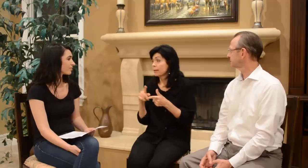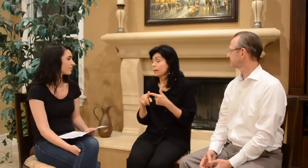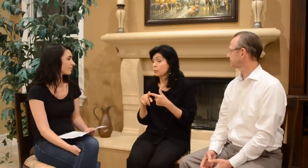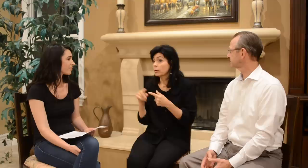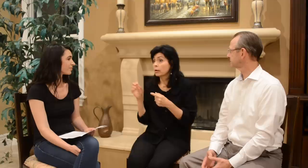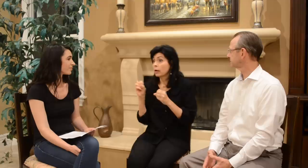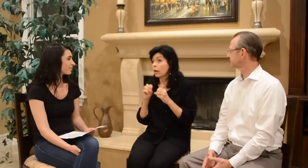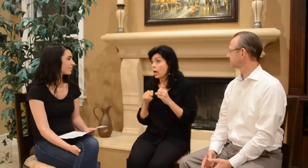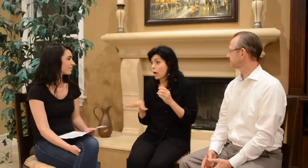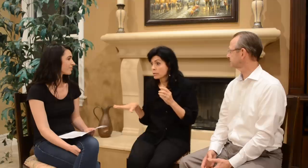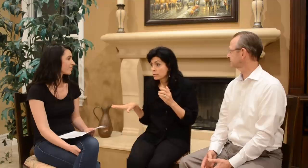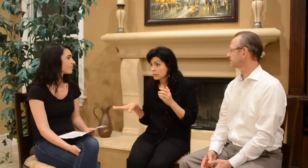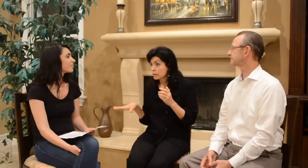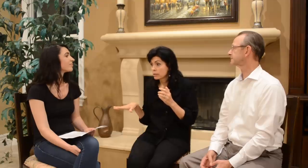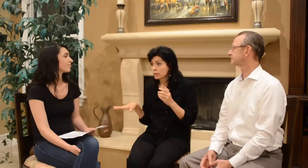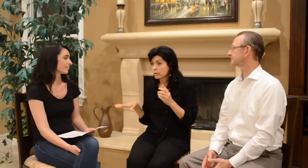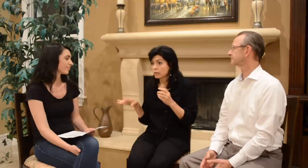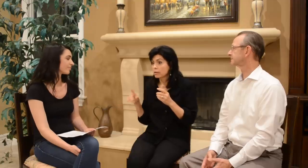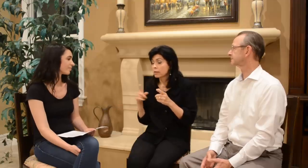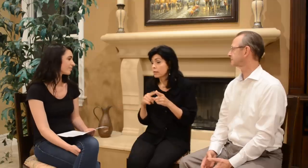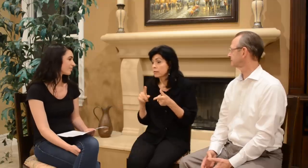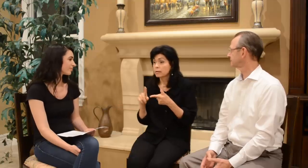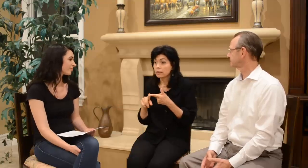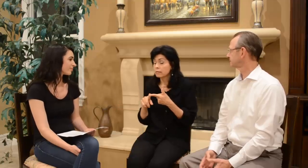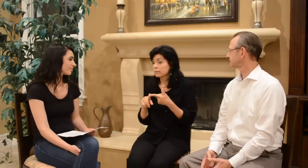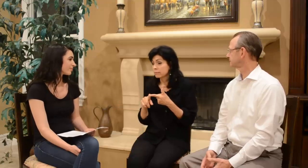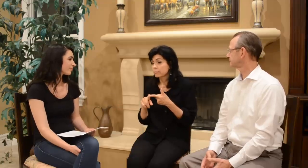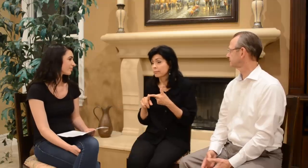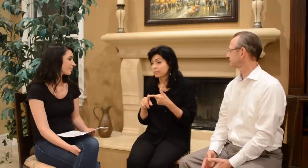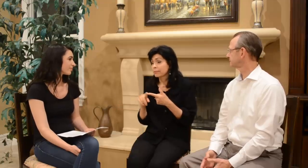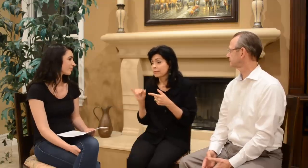Then I would get lost. And then-